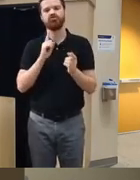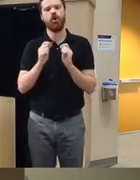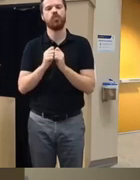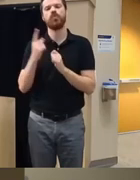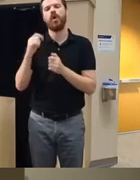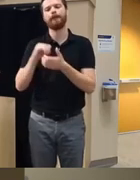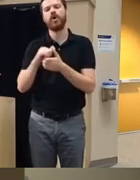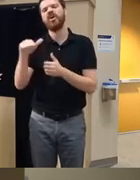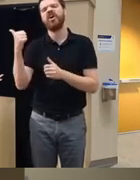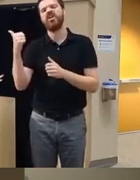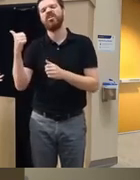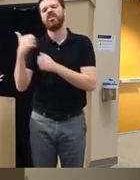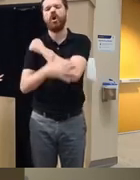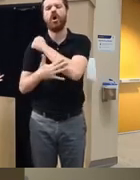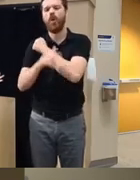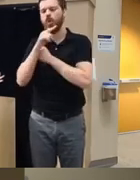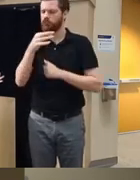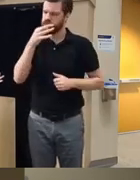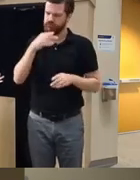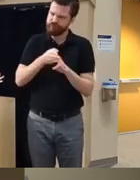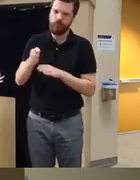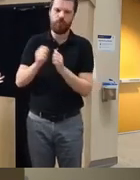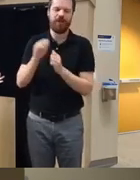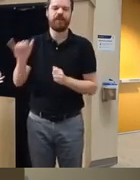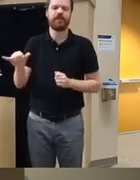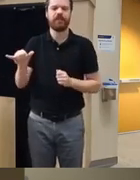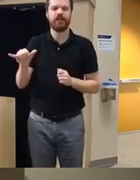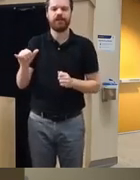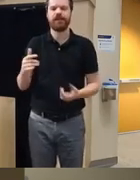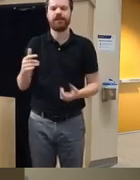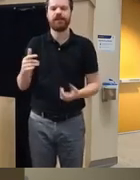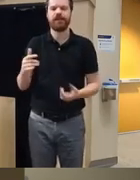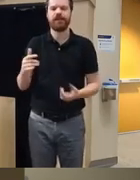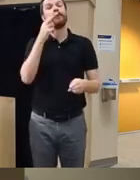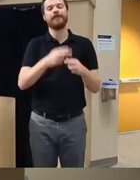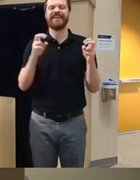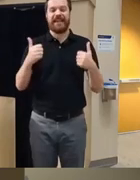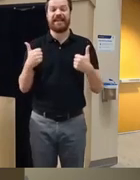country who has expertise in that but we do have obviously you mentioned the game design program